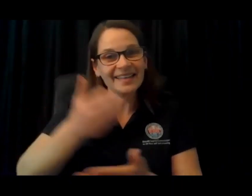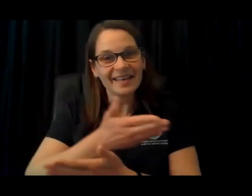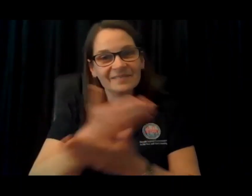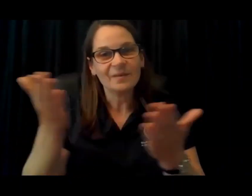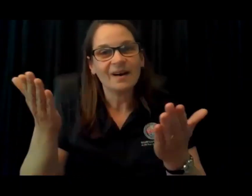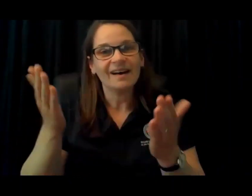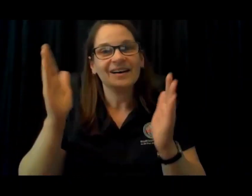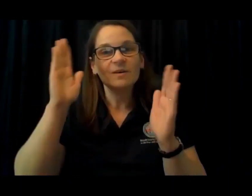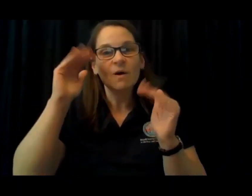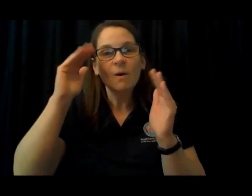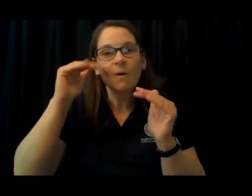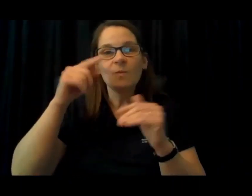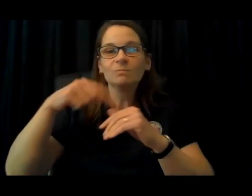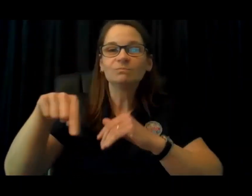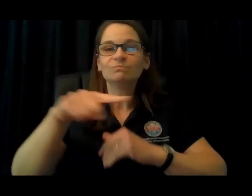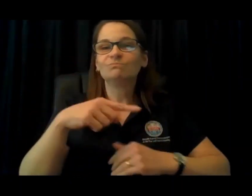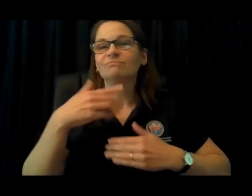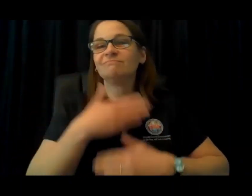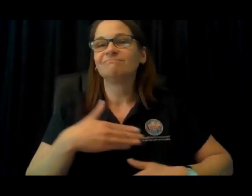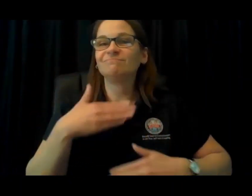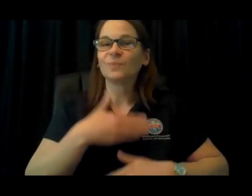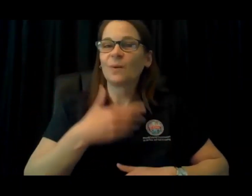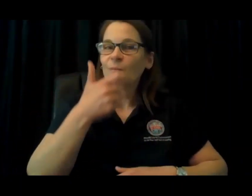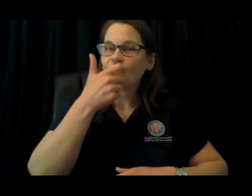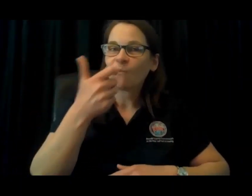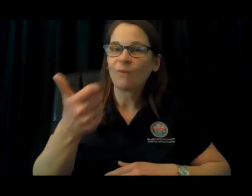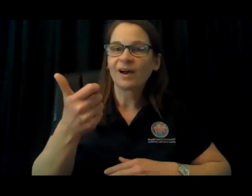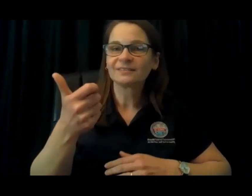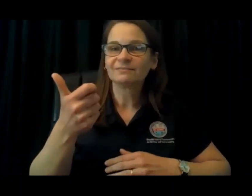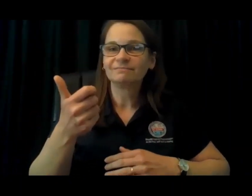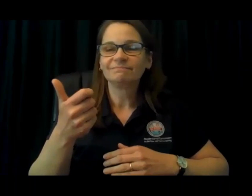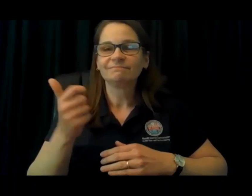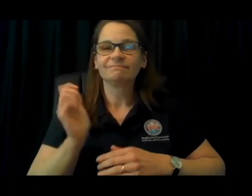Hi everyone, I hope you enjoyed our first